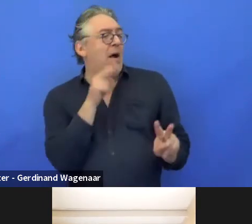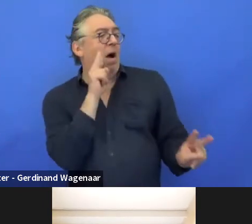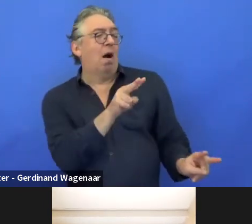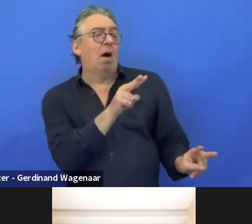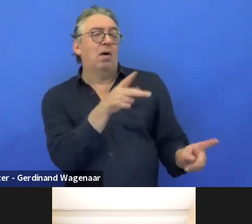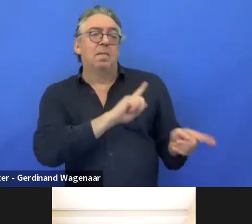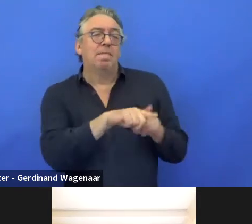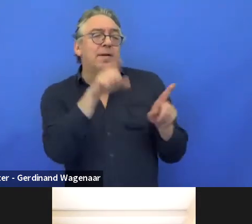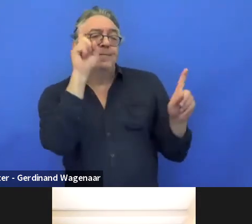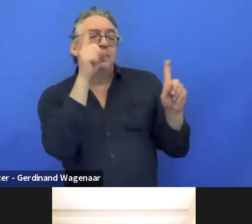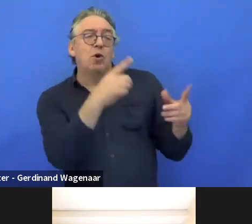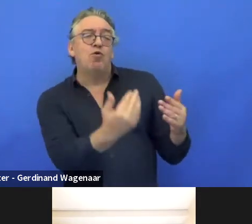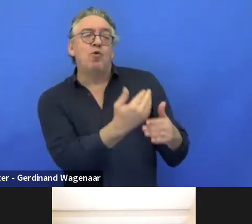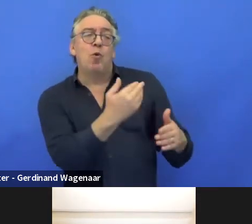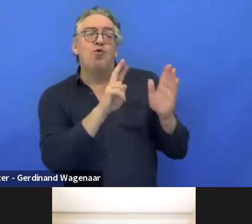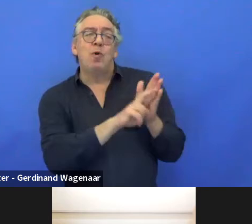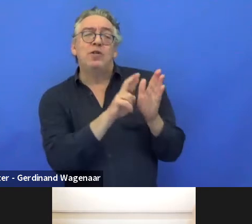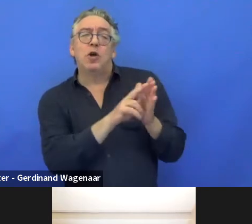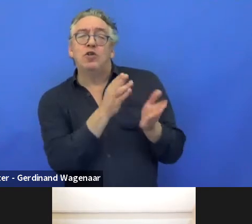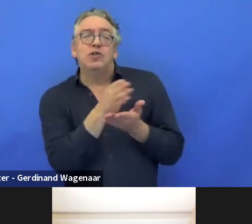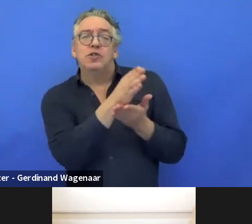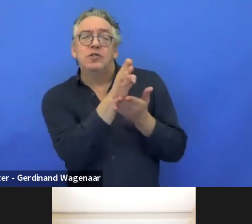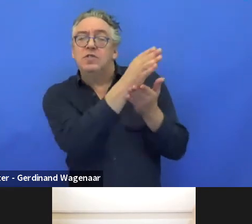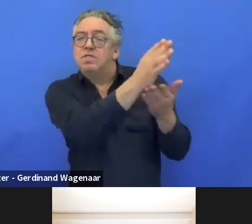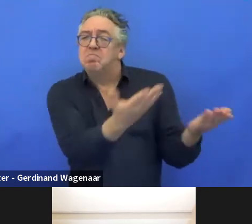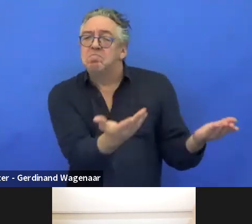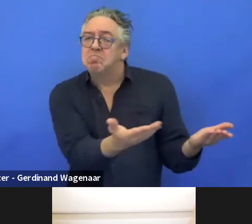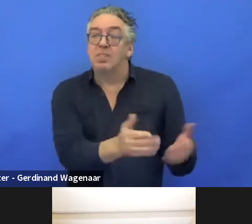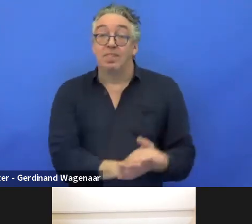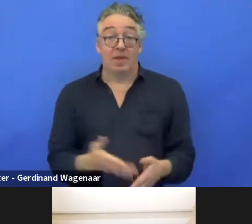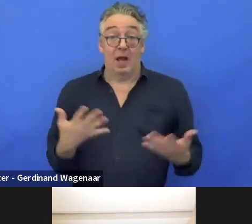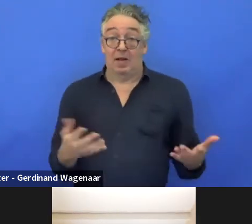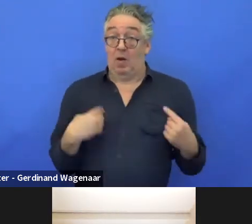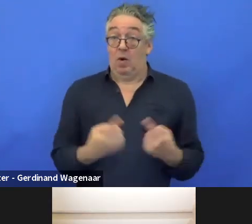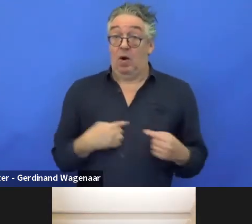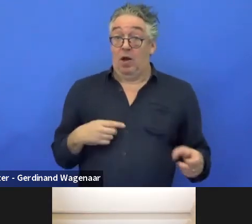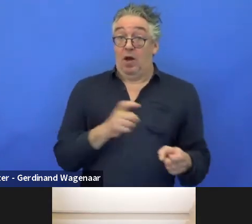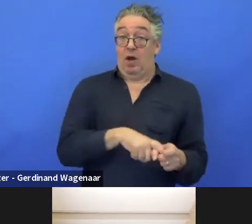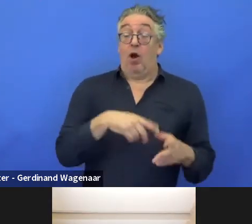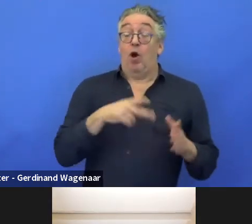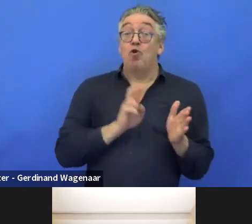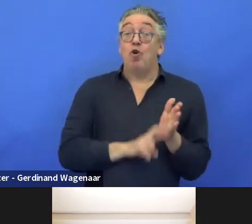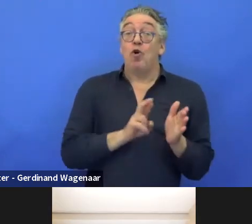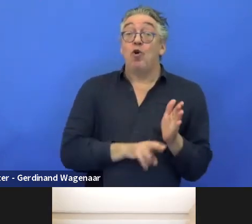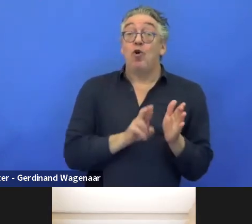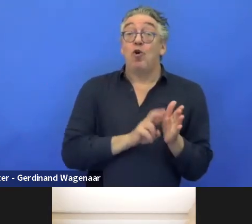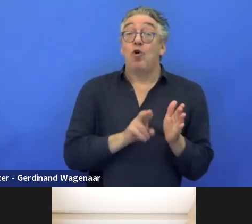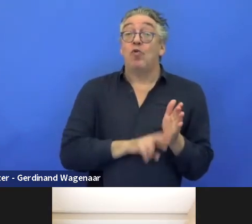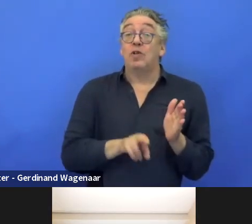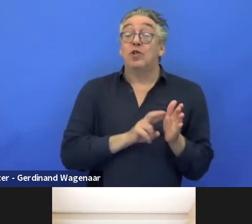Recently, we've been working in a research project and autonomous vehicles because we are sure